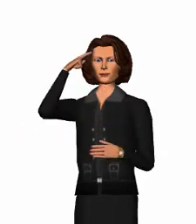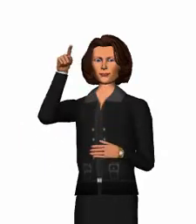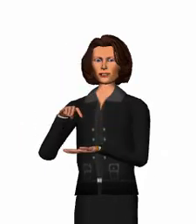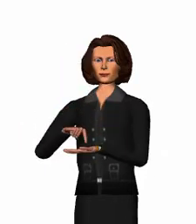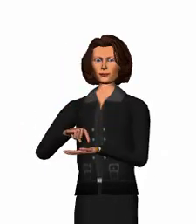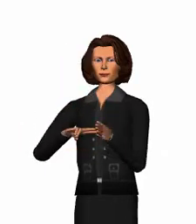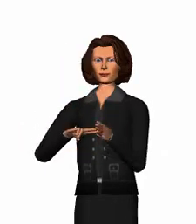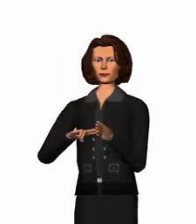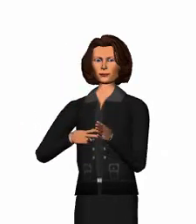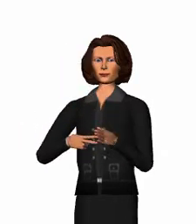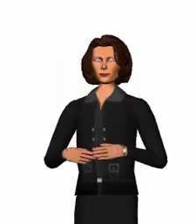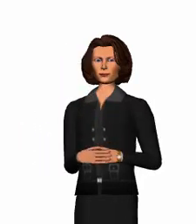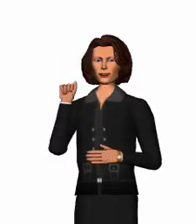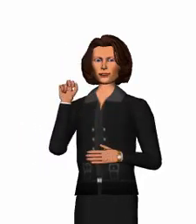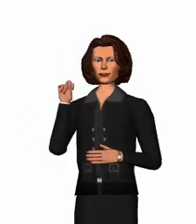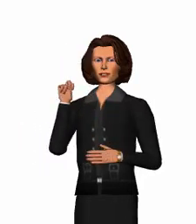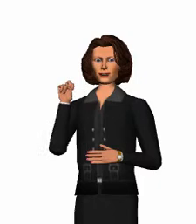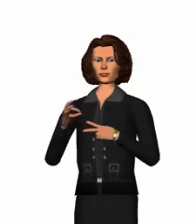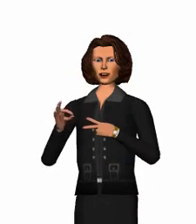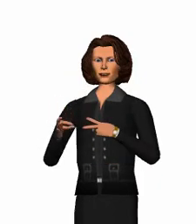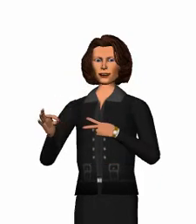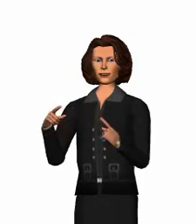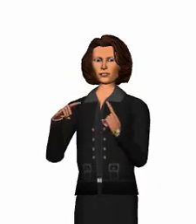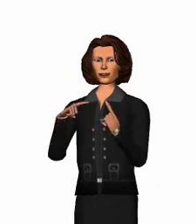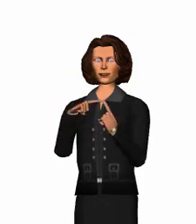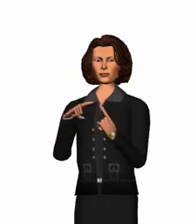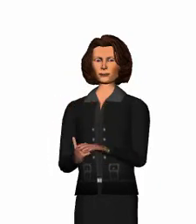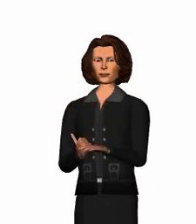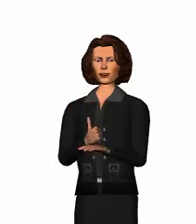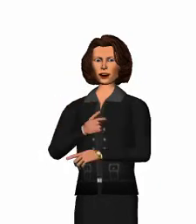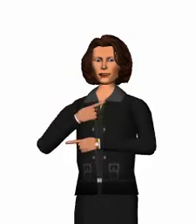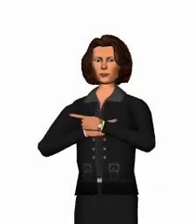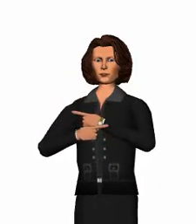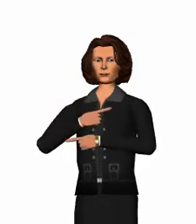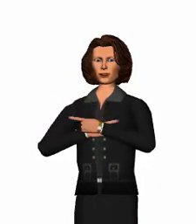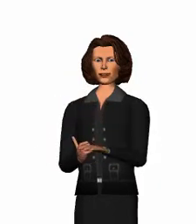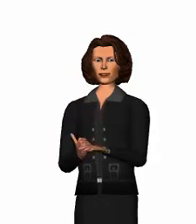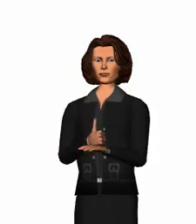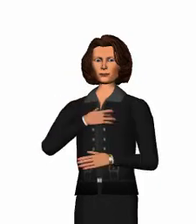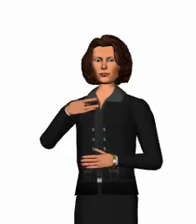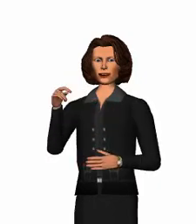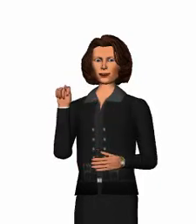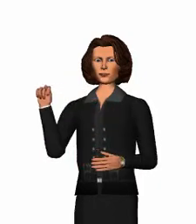For this purpose, an option to set sign language settings like the preferred language